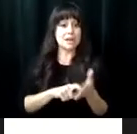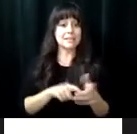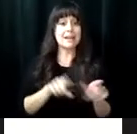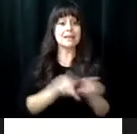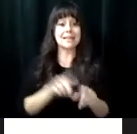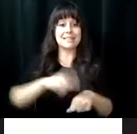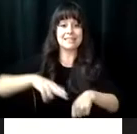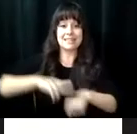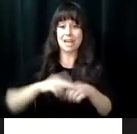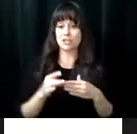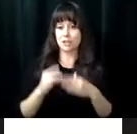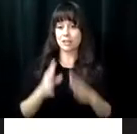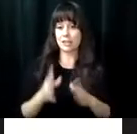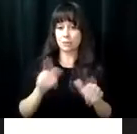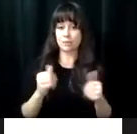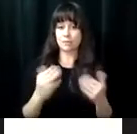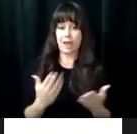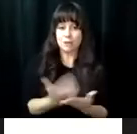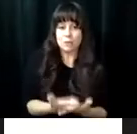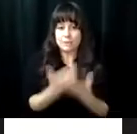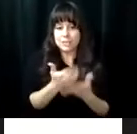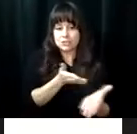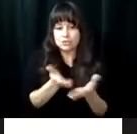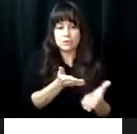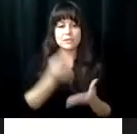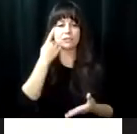The Virginia rehabilitation center for the blind and vision impaired has been